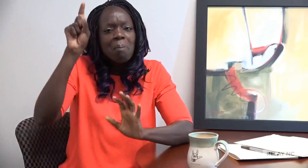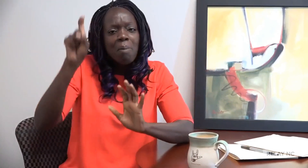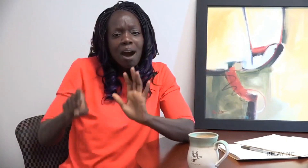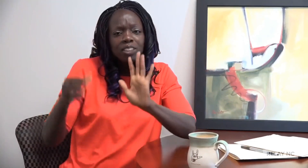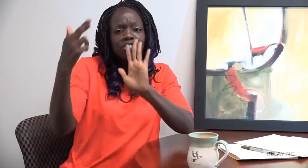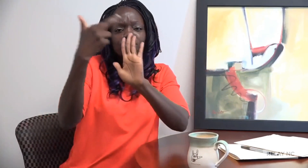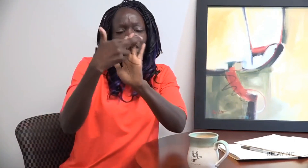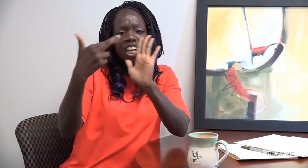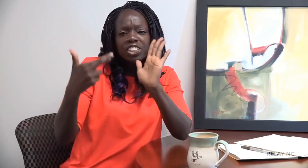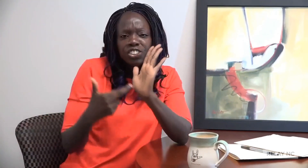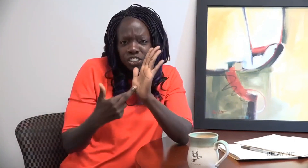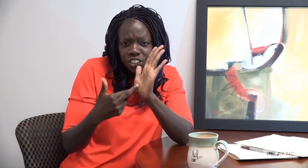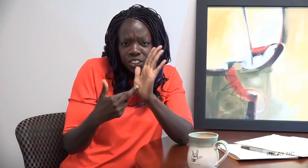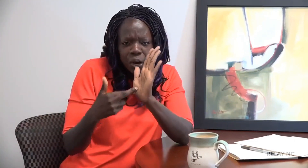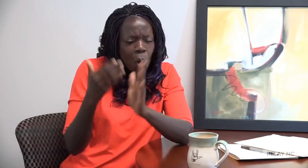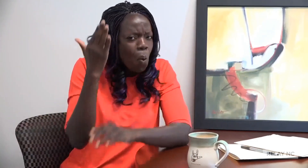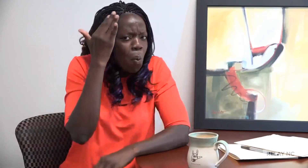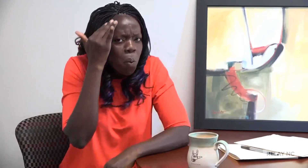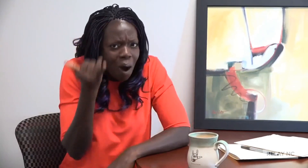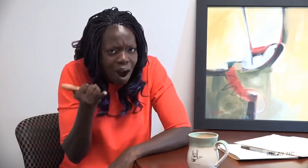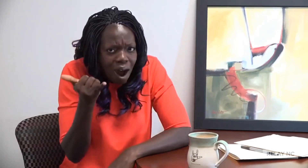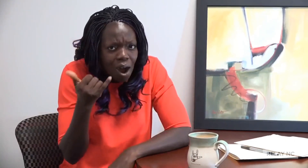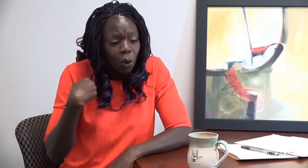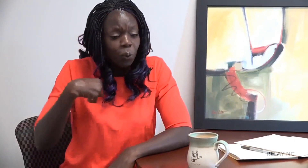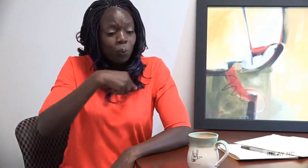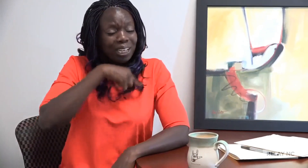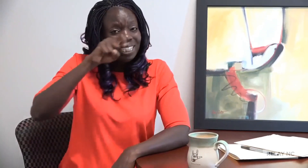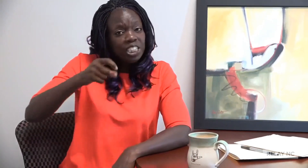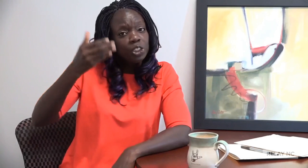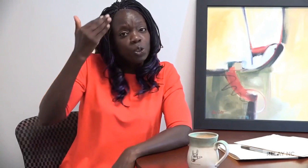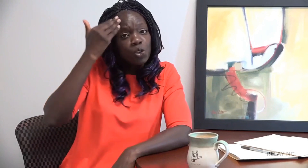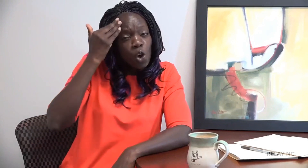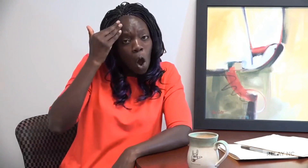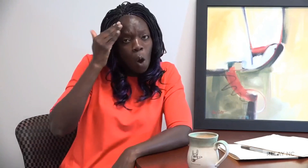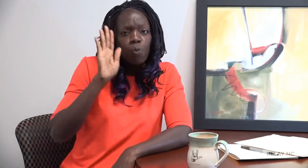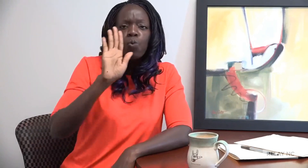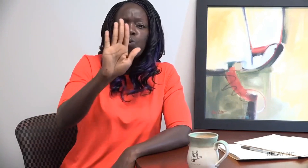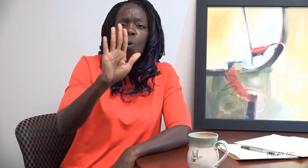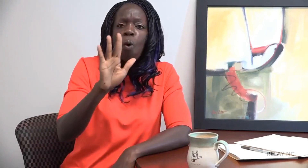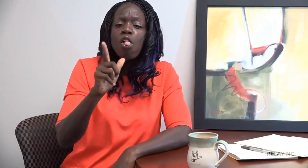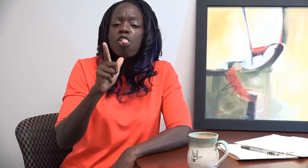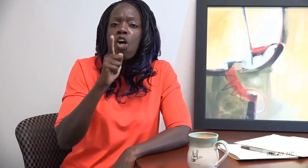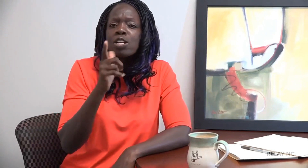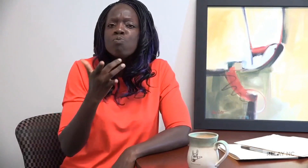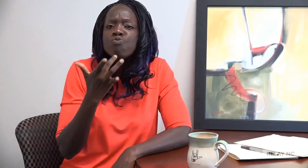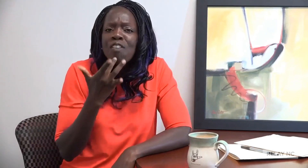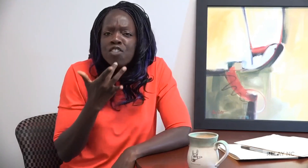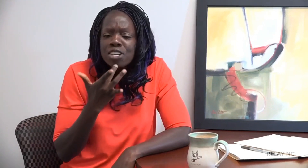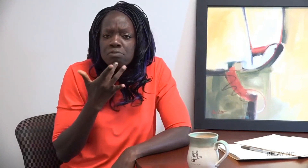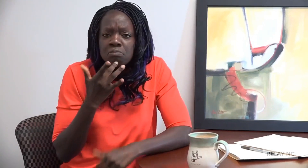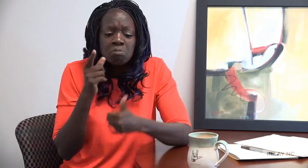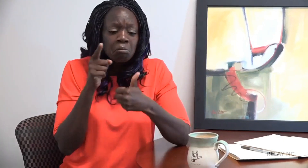You must register! Why? We need to know your lunch preference–